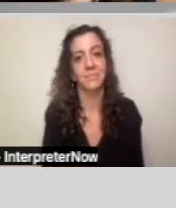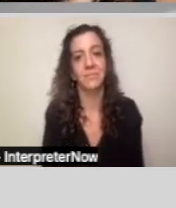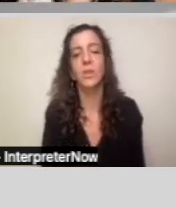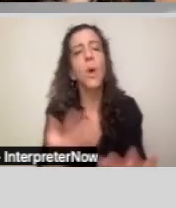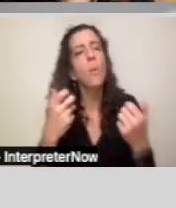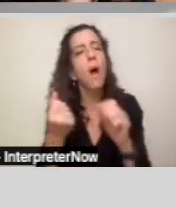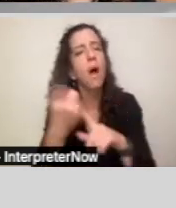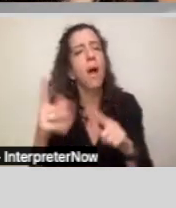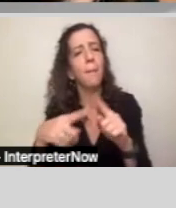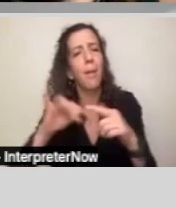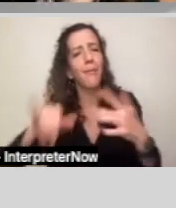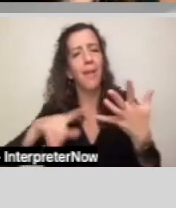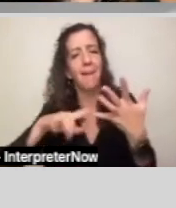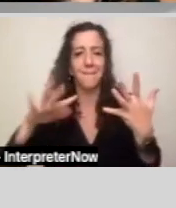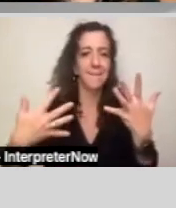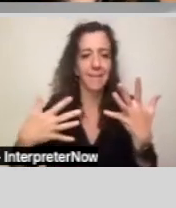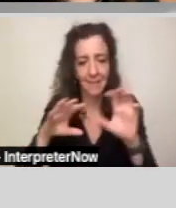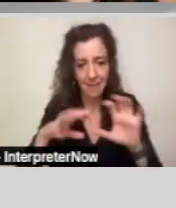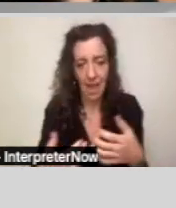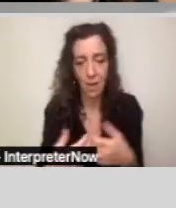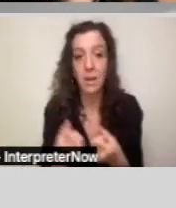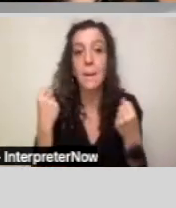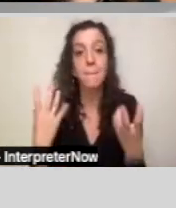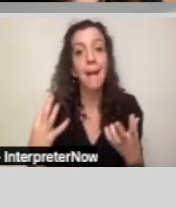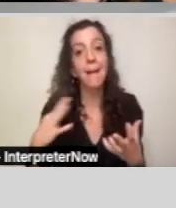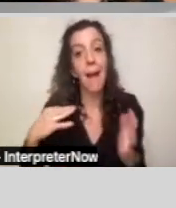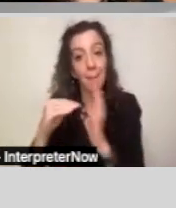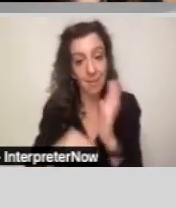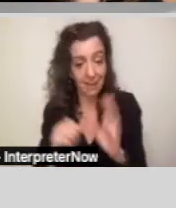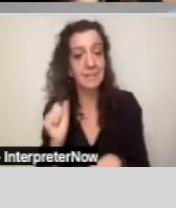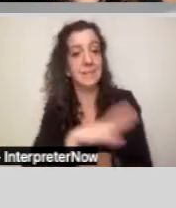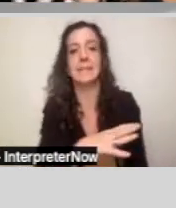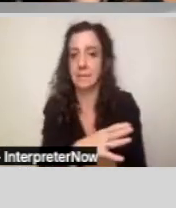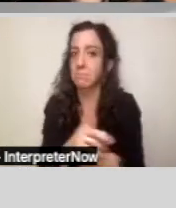A lot of our applicants that are applying do fall in that fifth category and it's sometimes